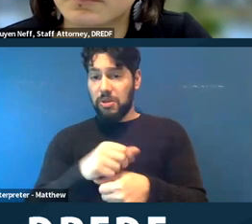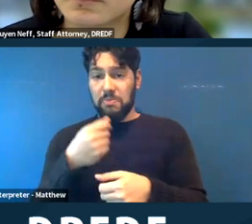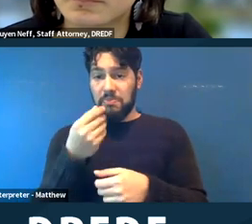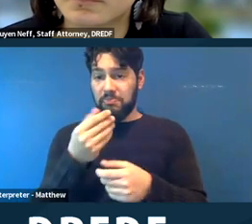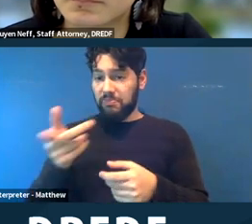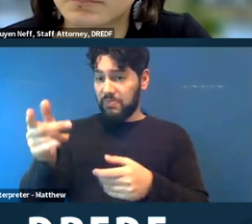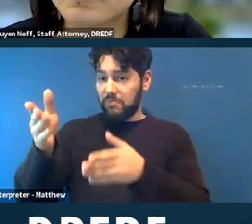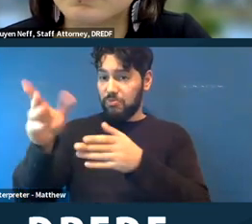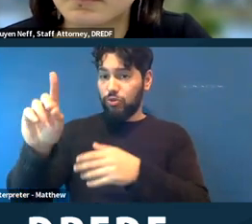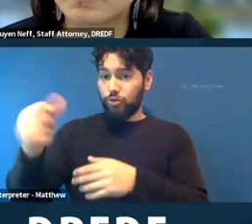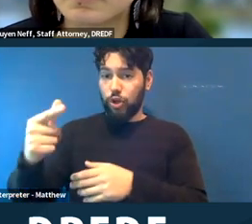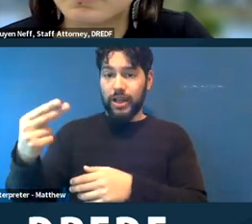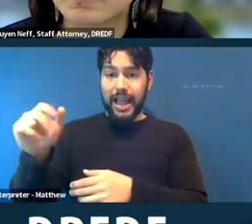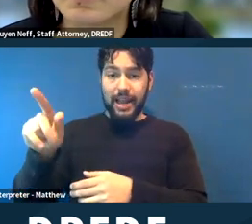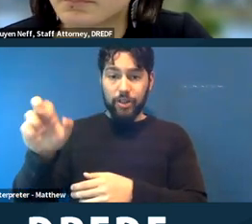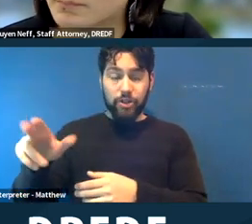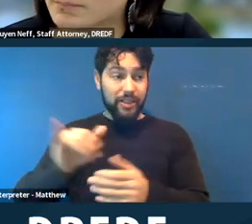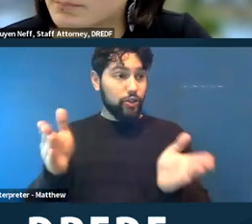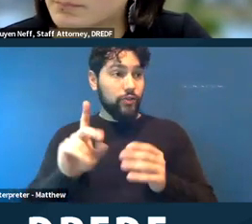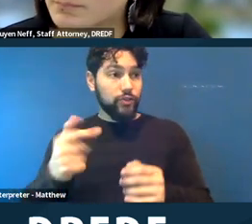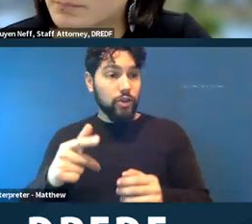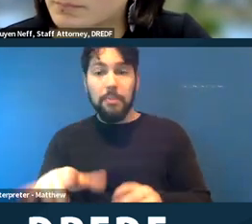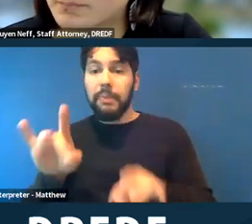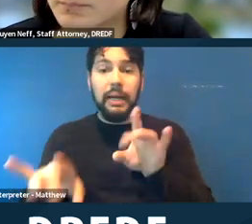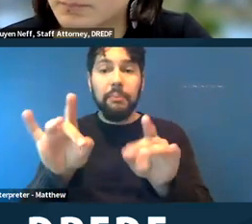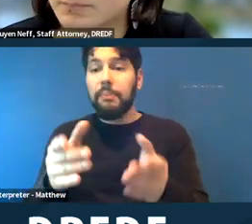So if you have a service dog that picks up items for you, and you trained the dog to